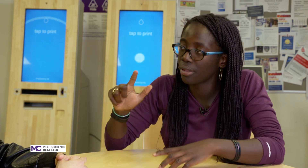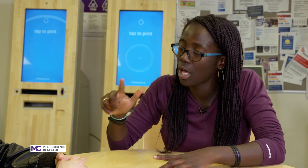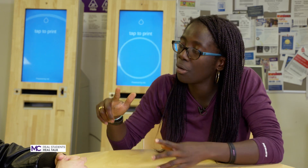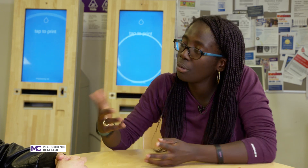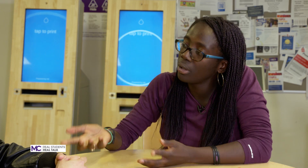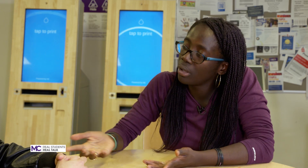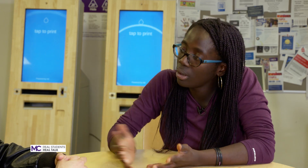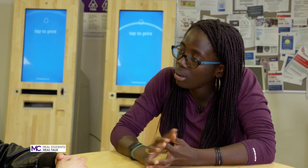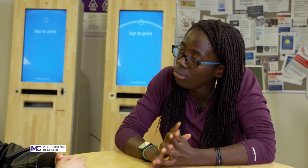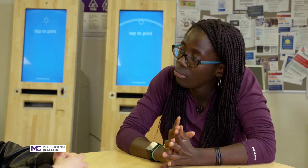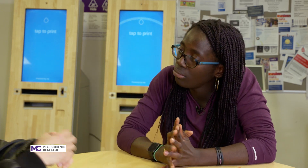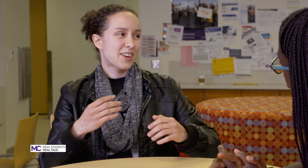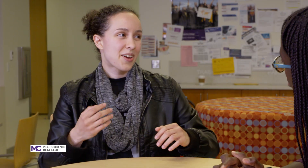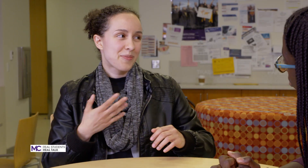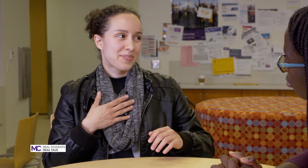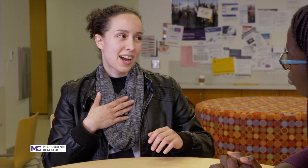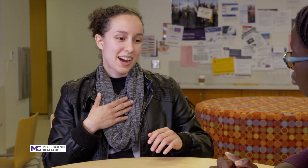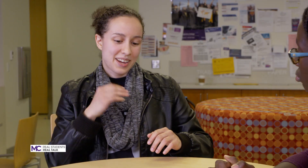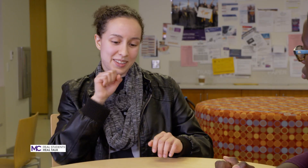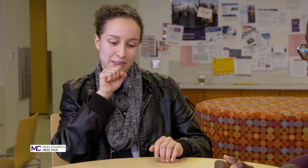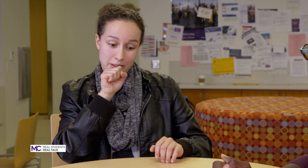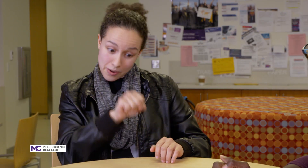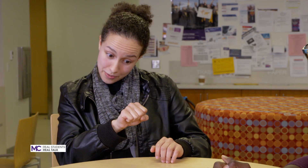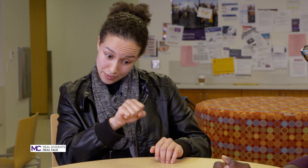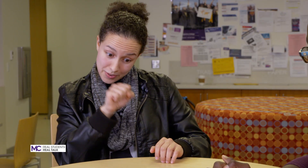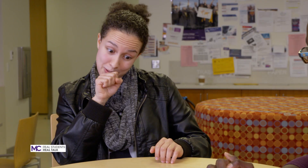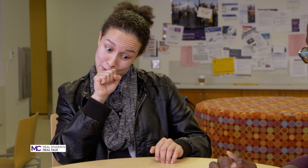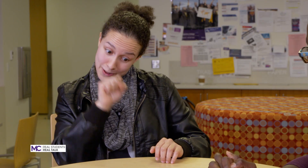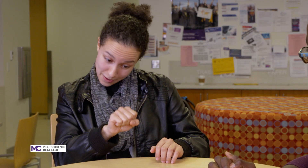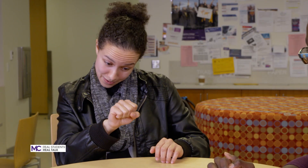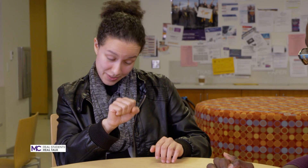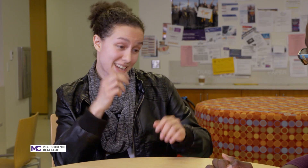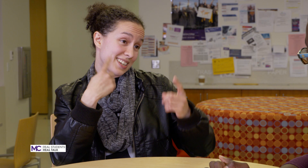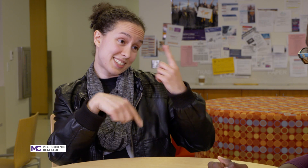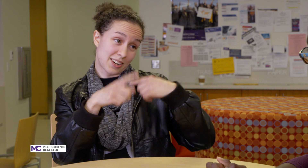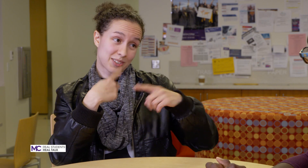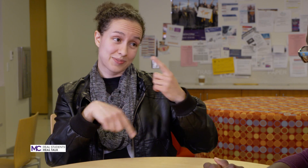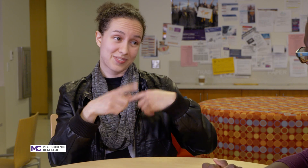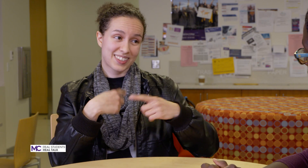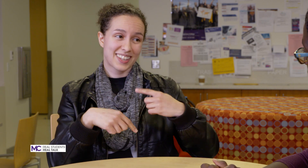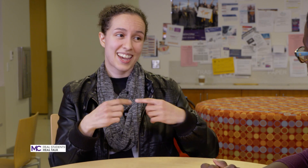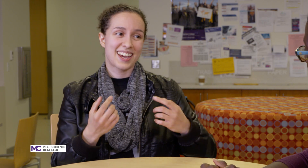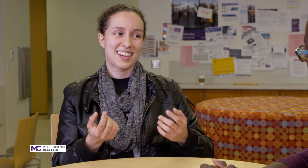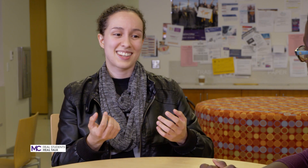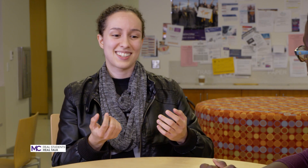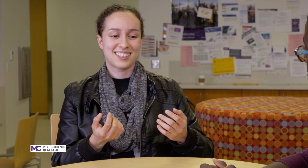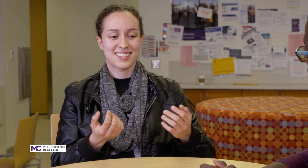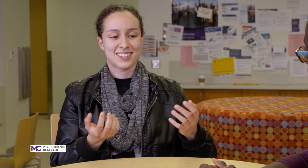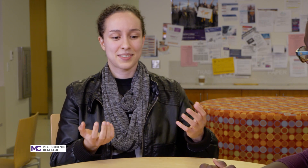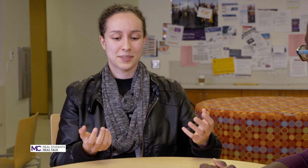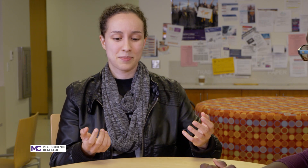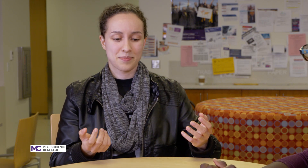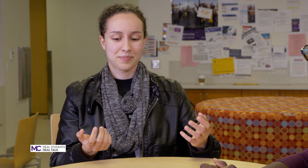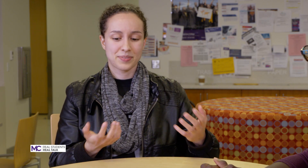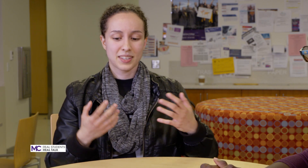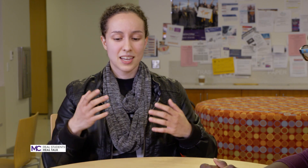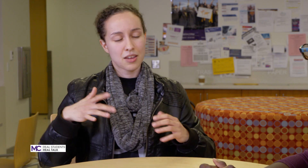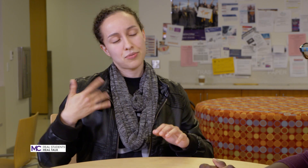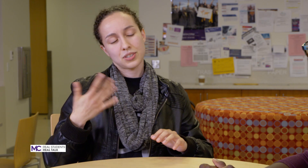I love love ASL and it feels